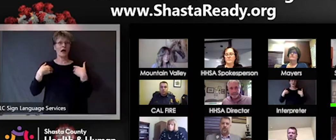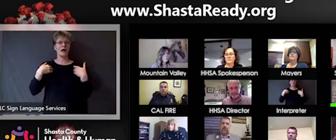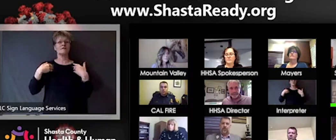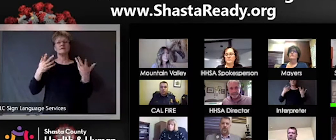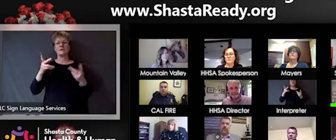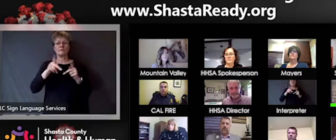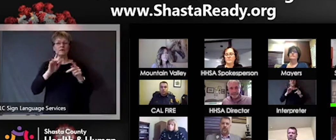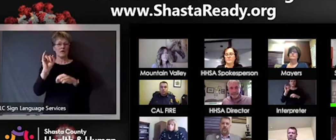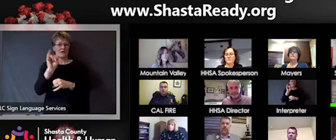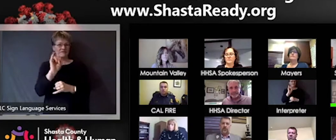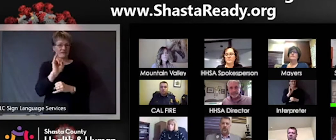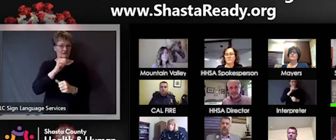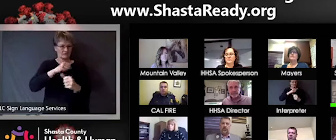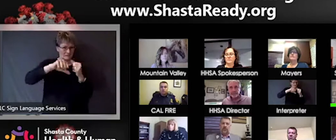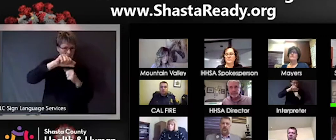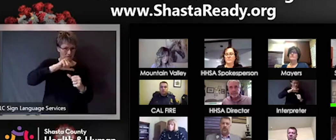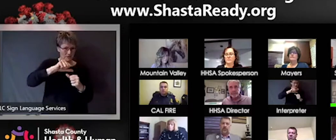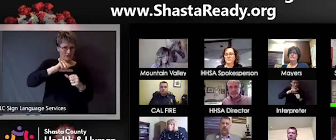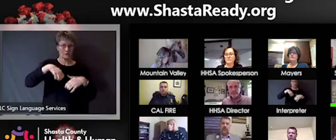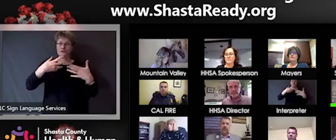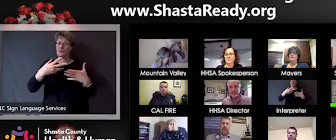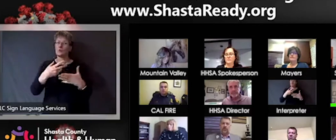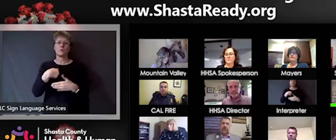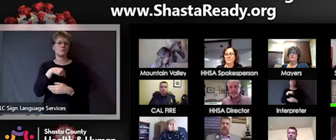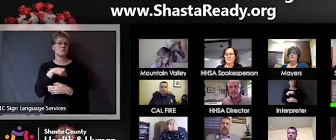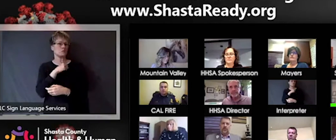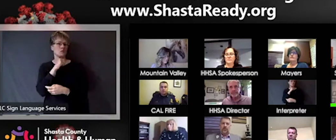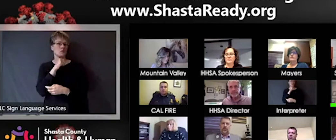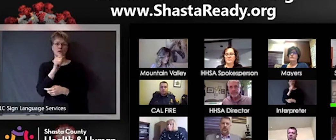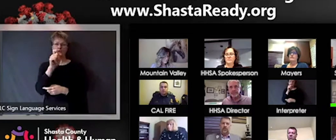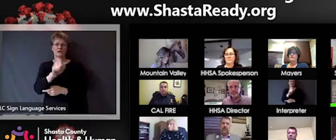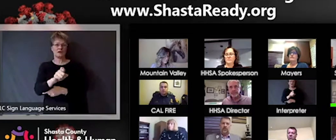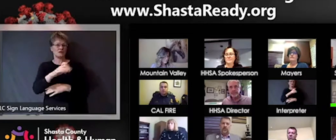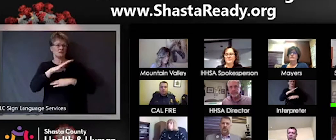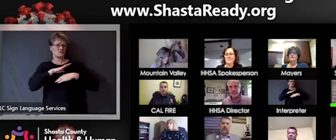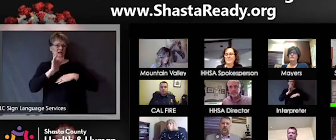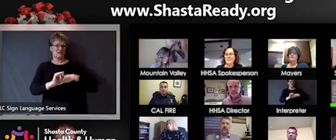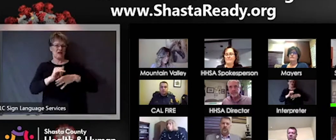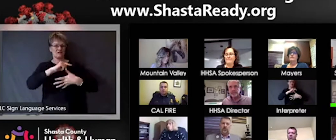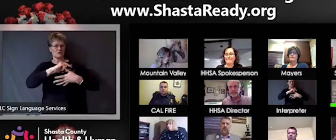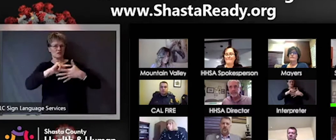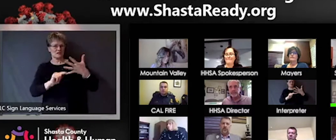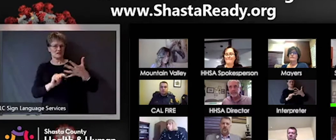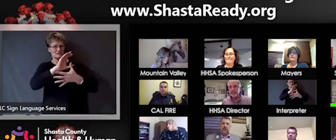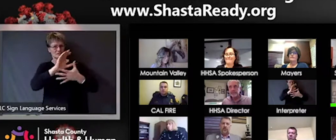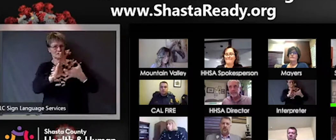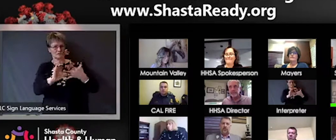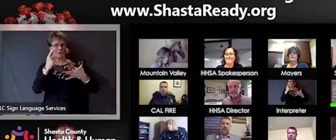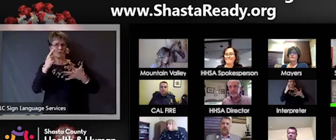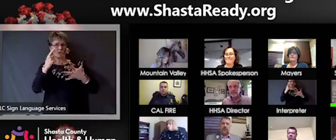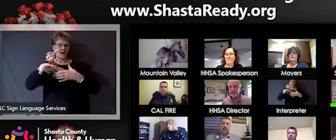necessary to be met for testing. It's certainly, if that has happened, does